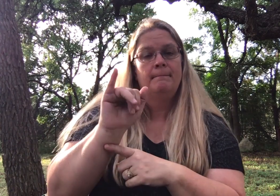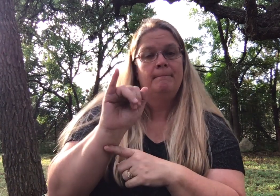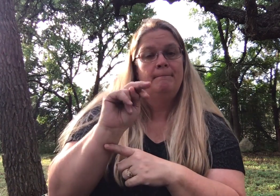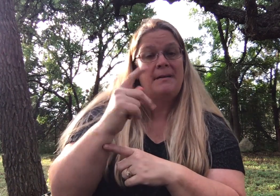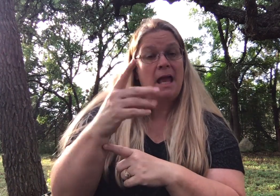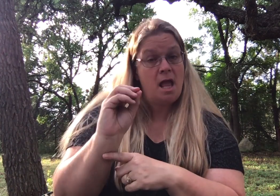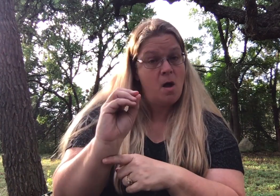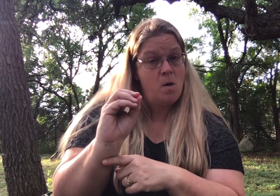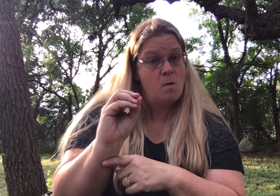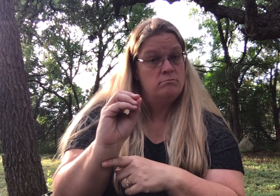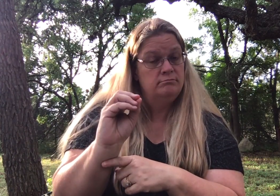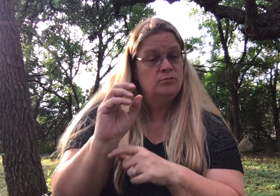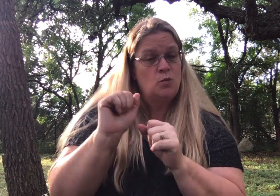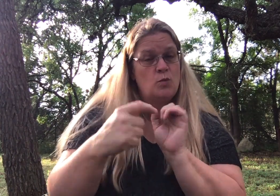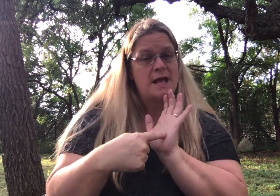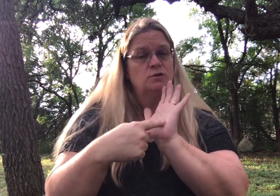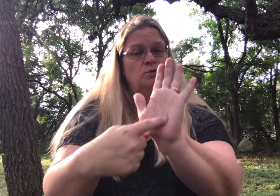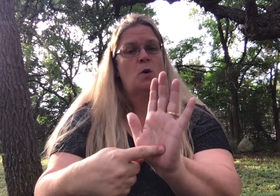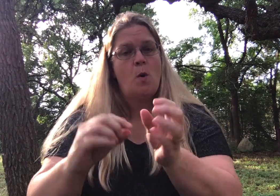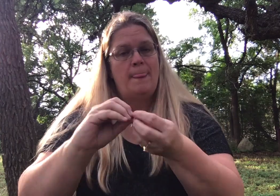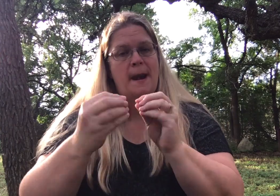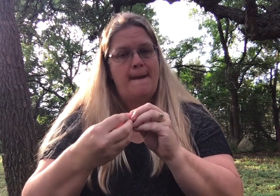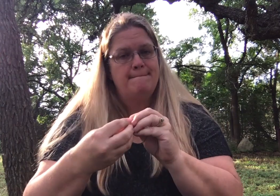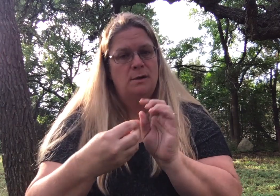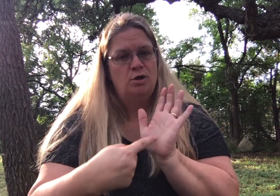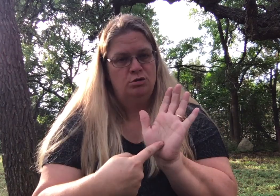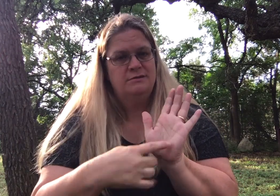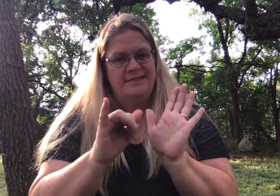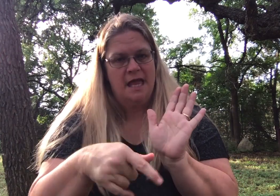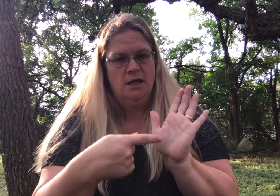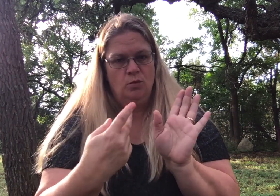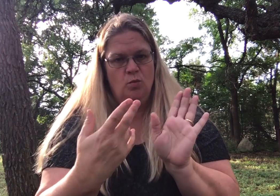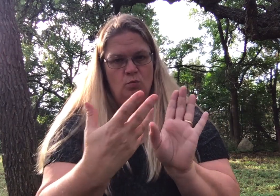Bingo is another option where you can just simply show the number.